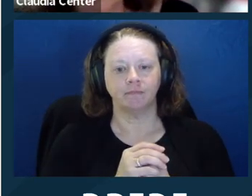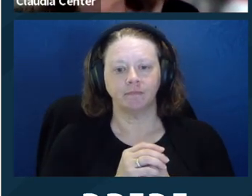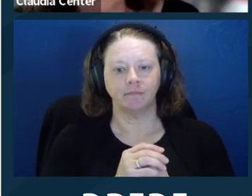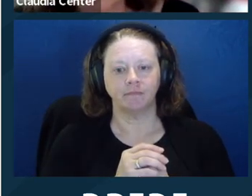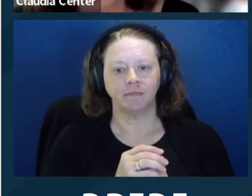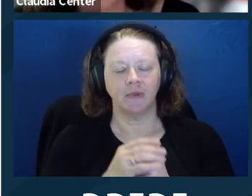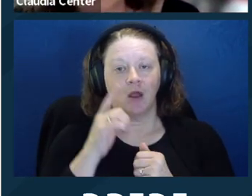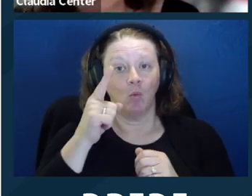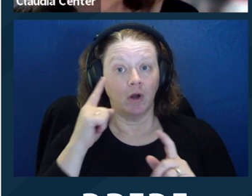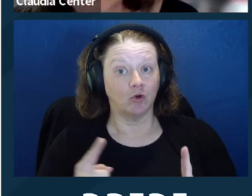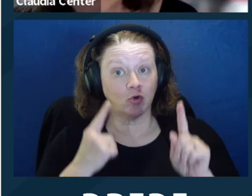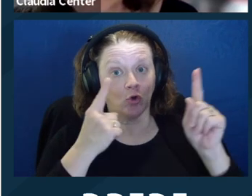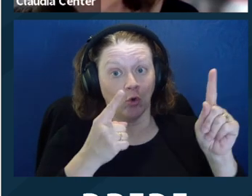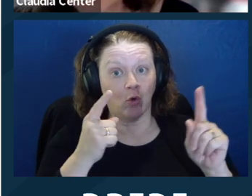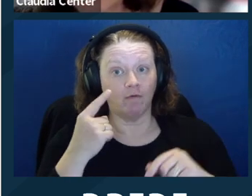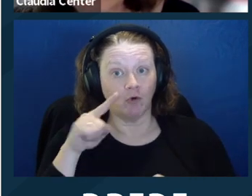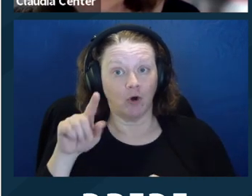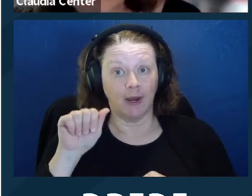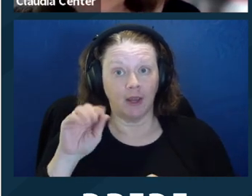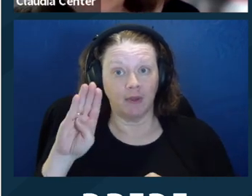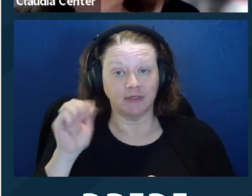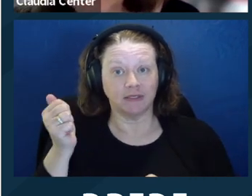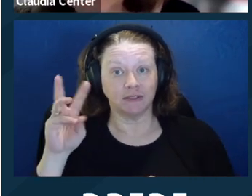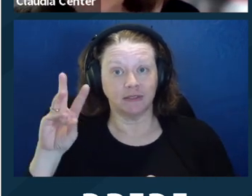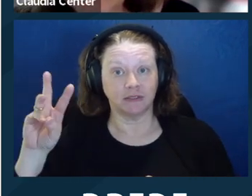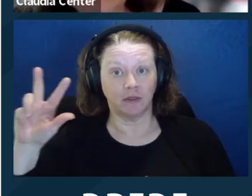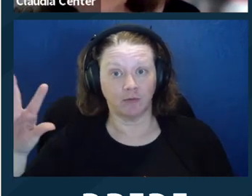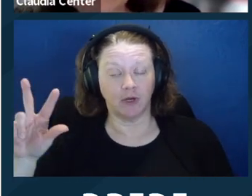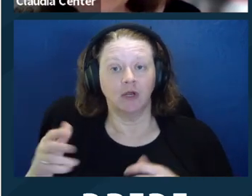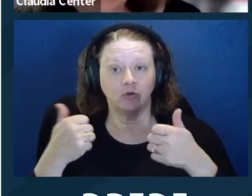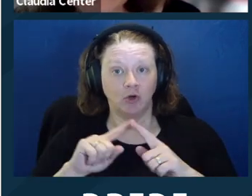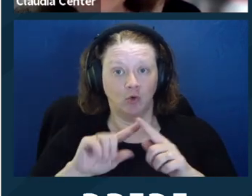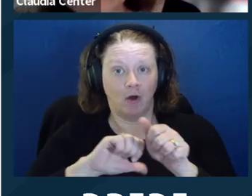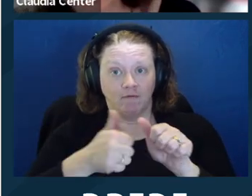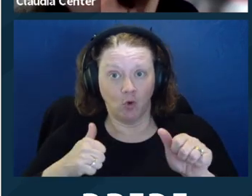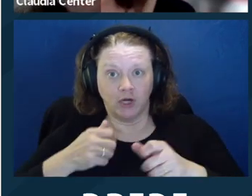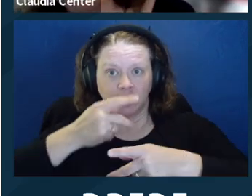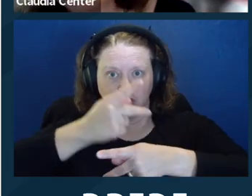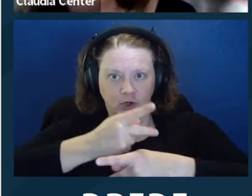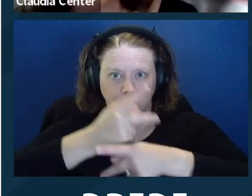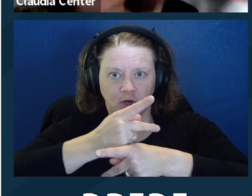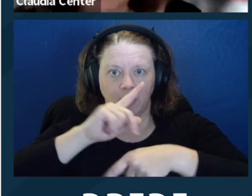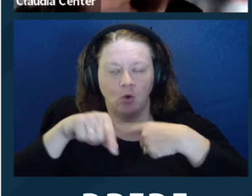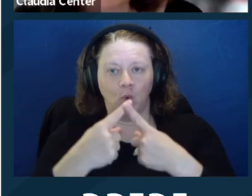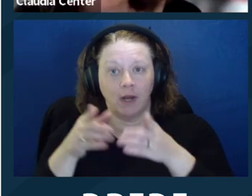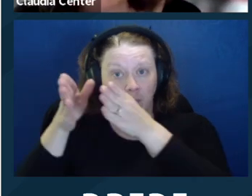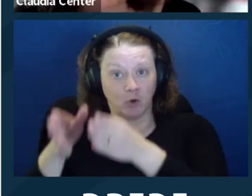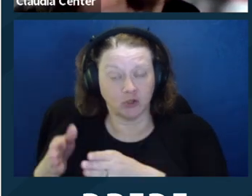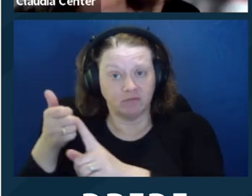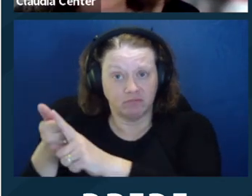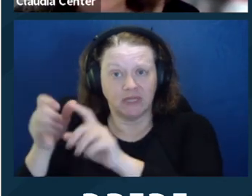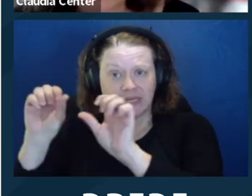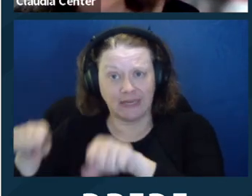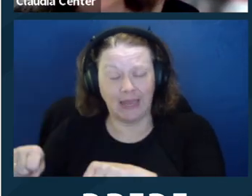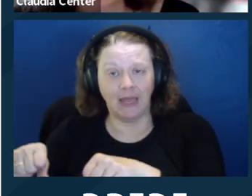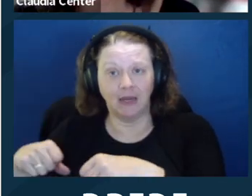a client with a disability. One of the stated goals of AB 1663 is to